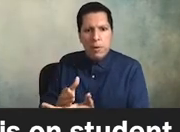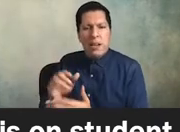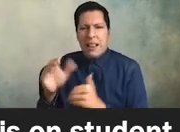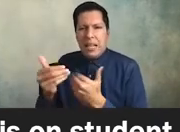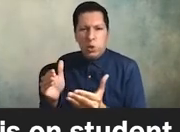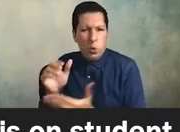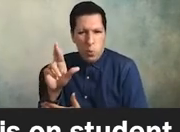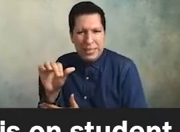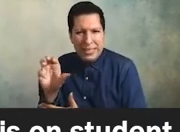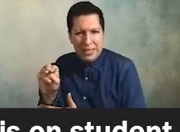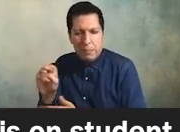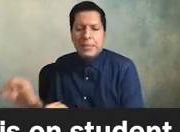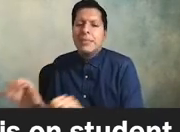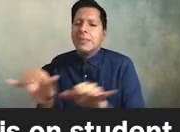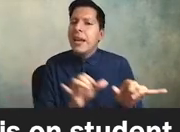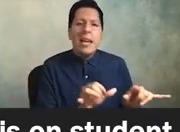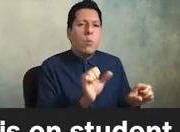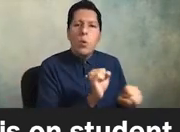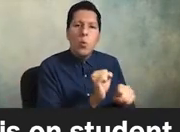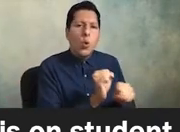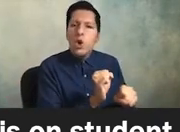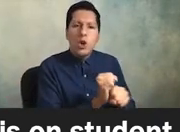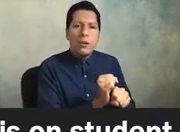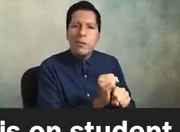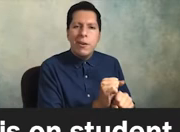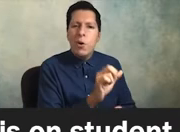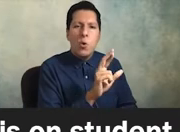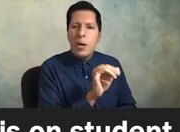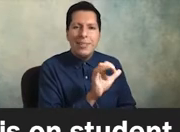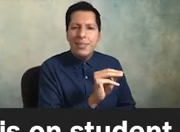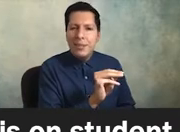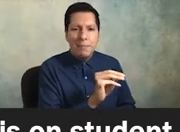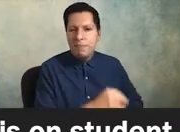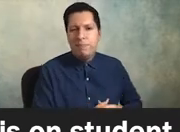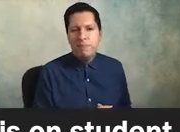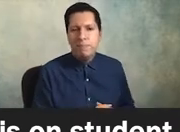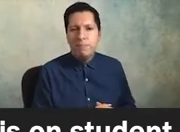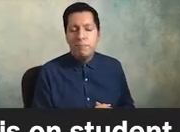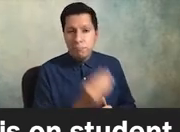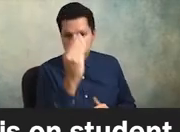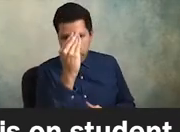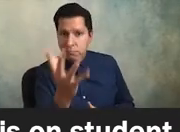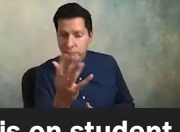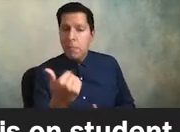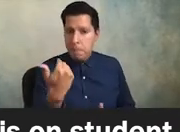on workplace racism look i'll say it again i'm a student affairs person at heart i really am